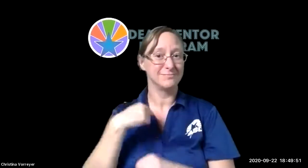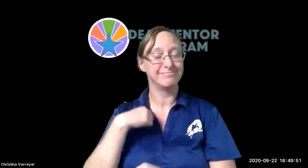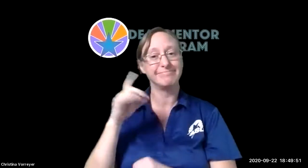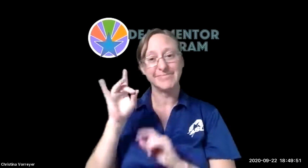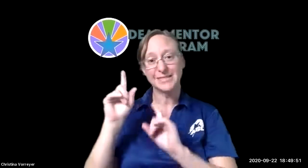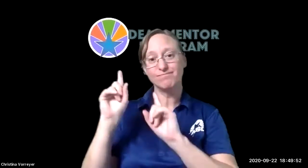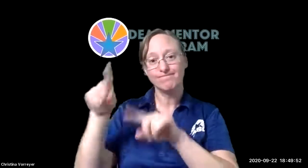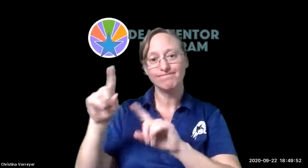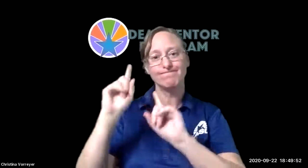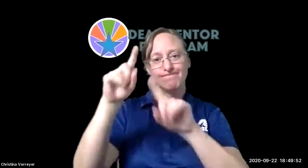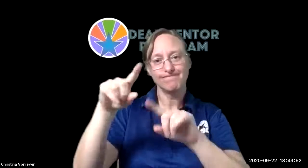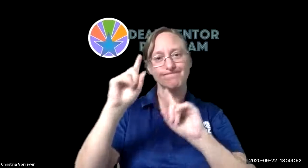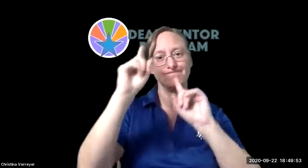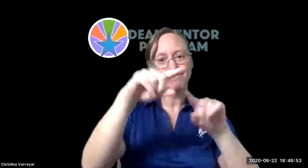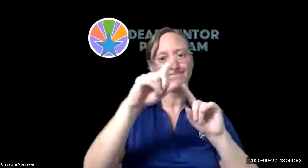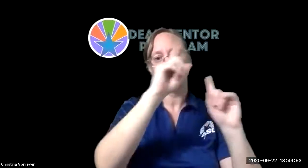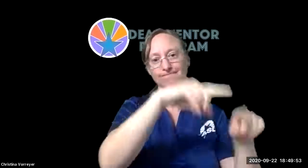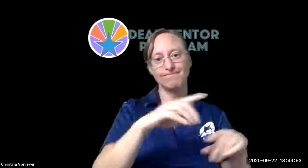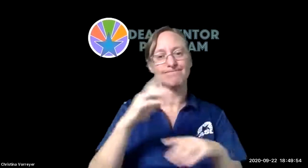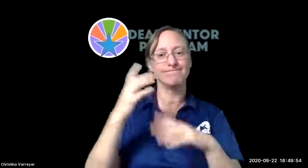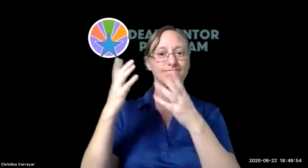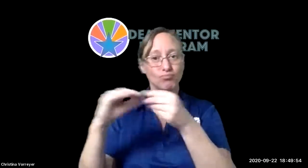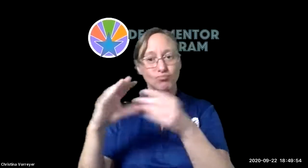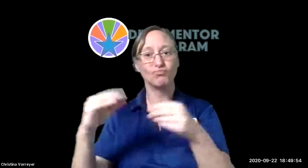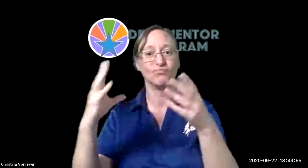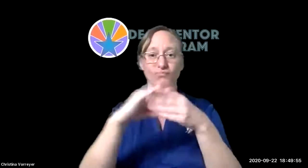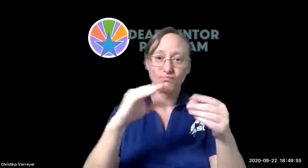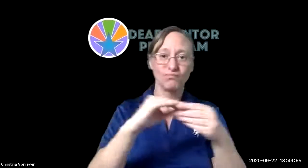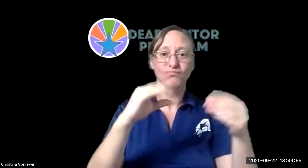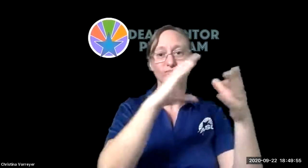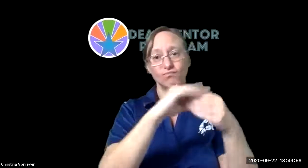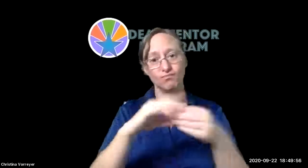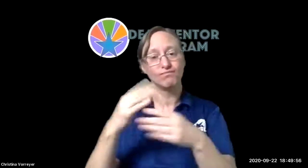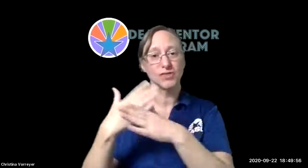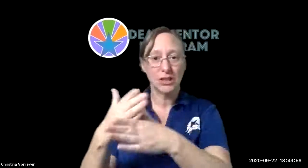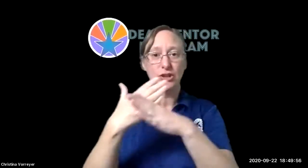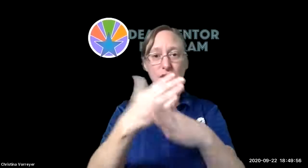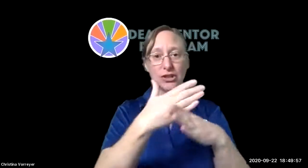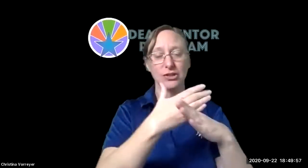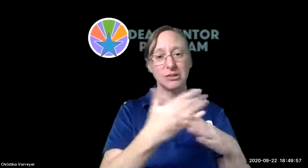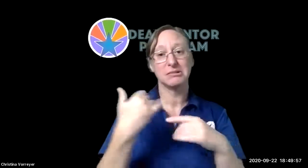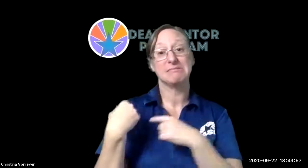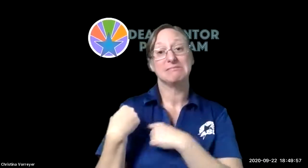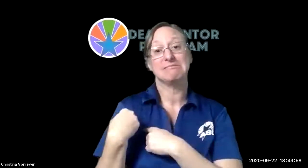before covid impacted us